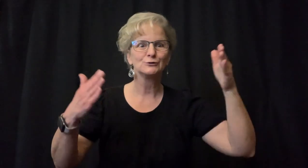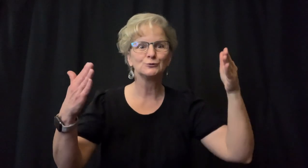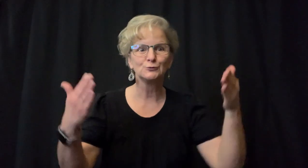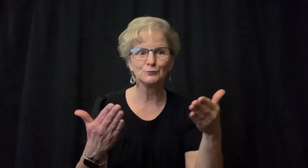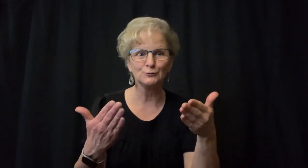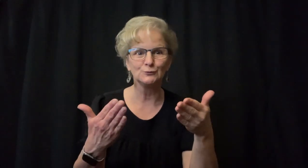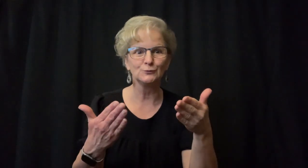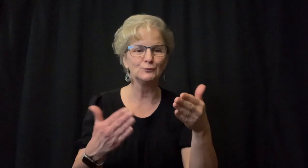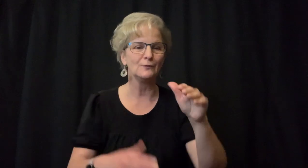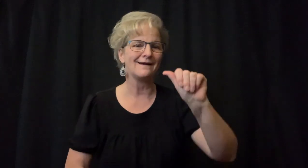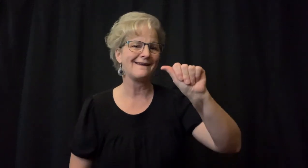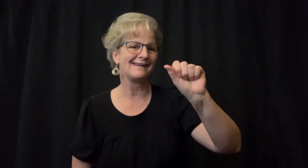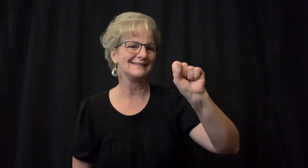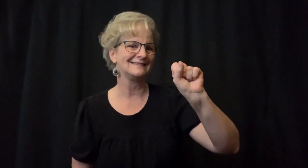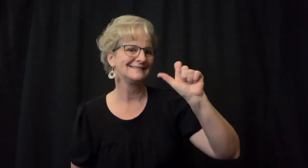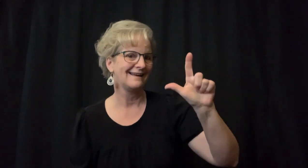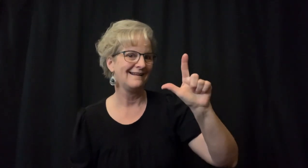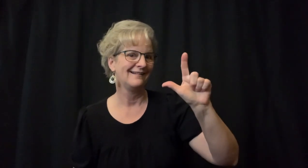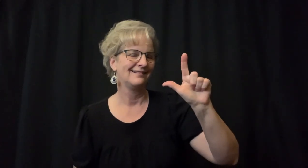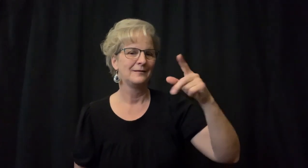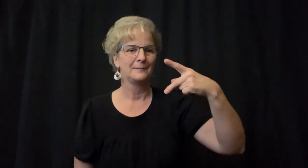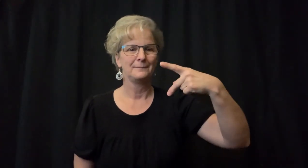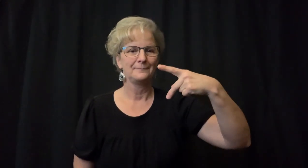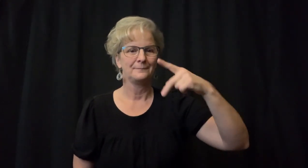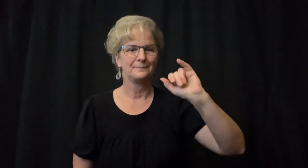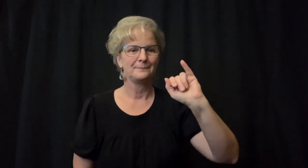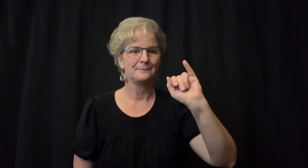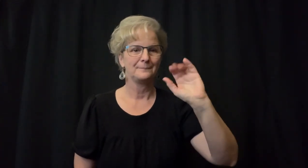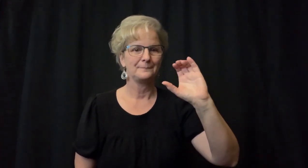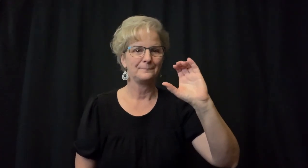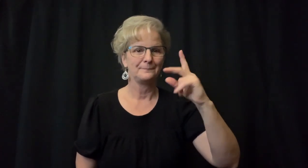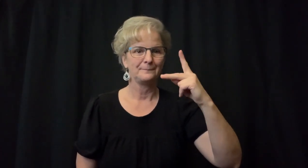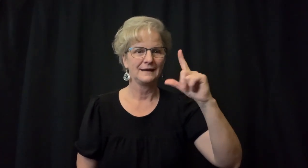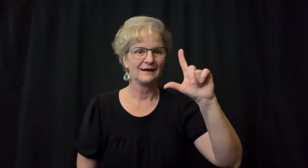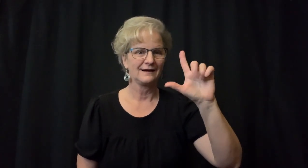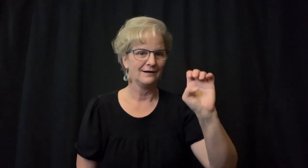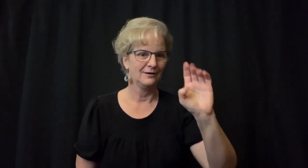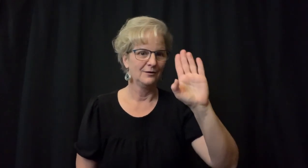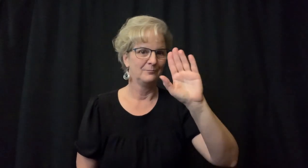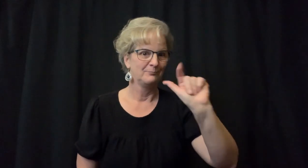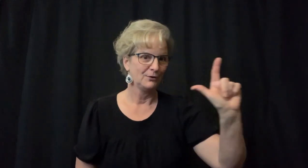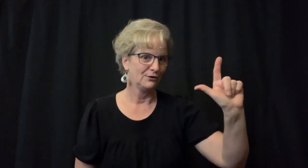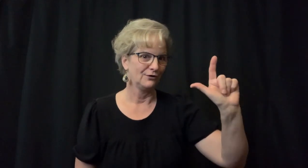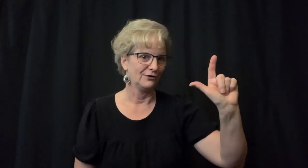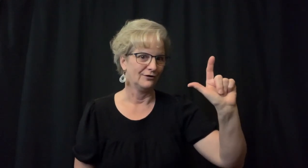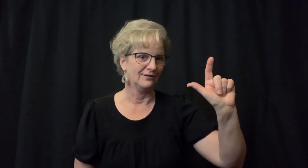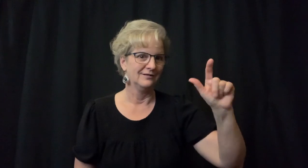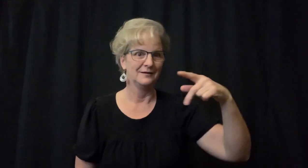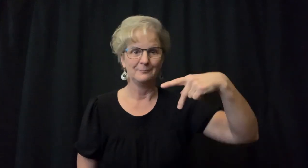I am going to introduce you to American Sign Language (ASL) in Pickleball.